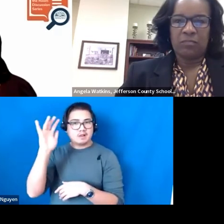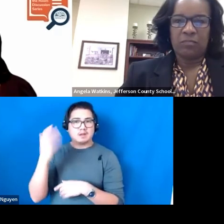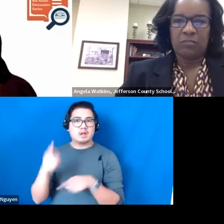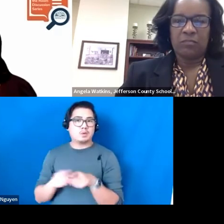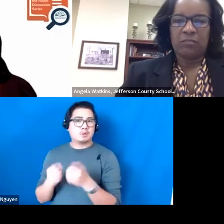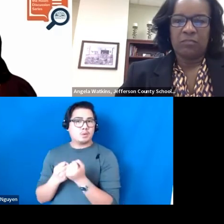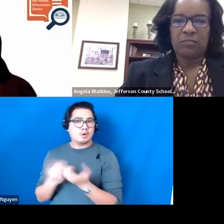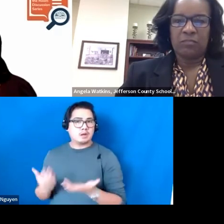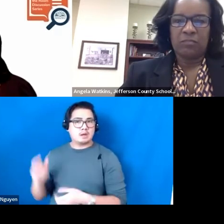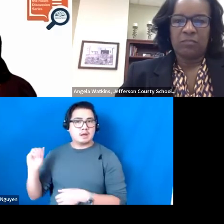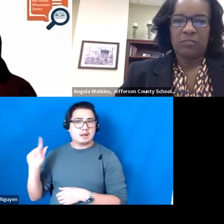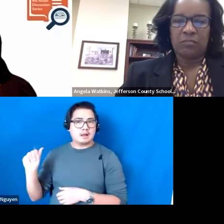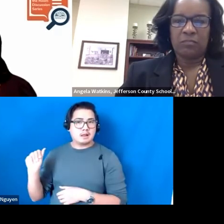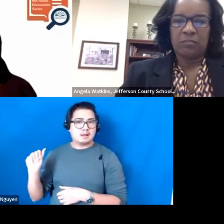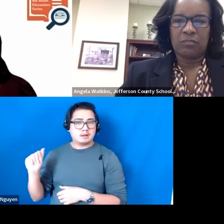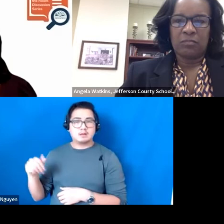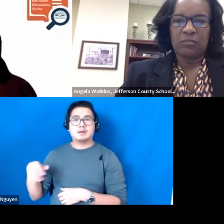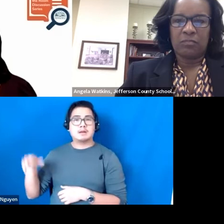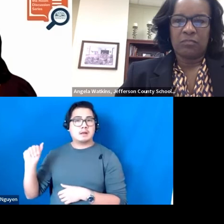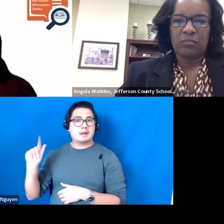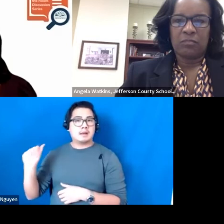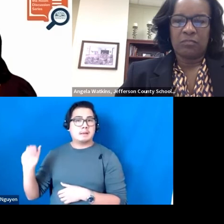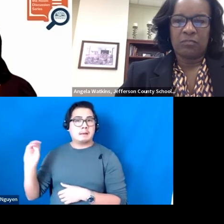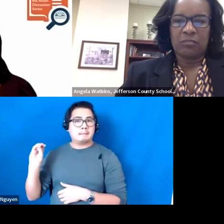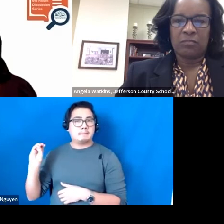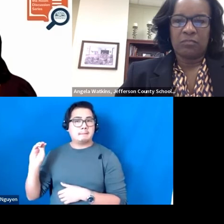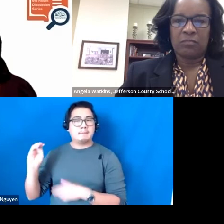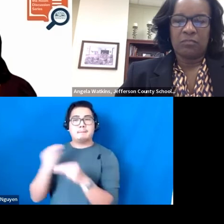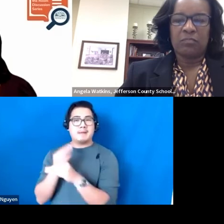Our Alabama Math/Science/Technology Initiative and Alabama